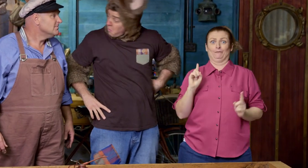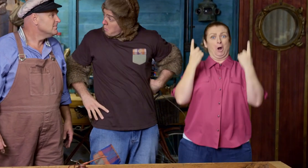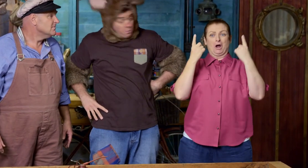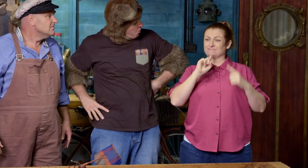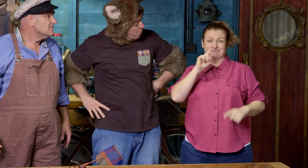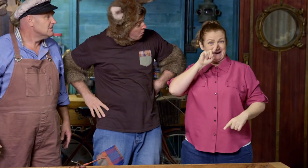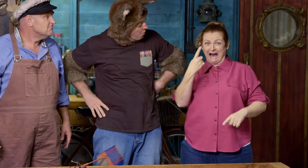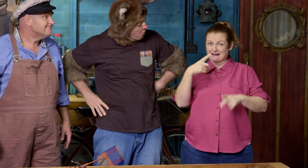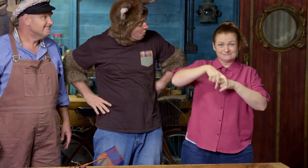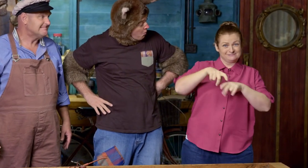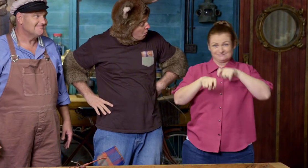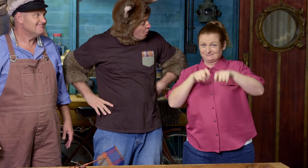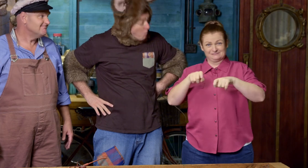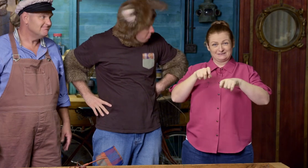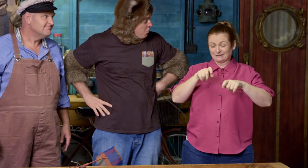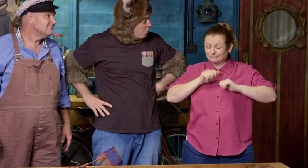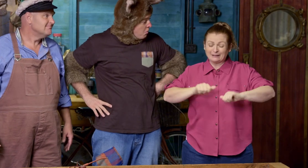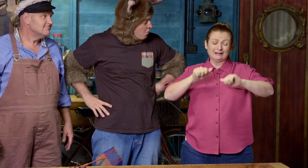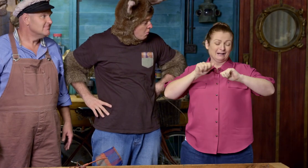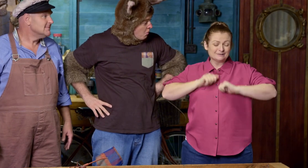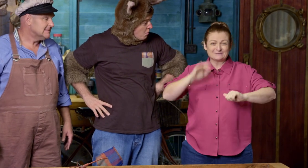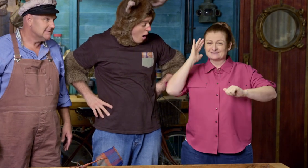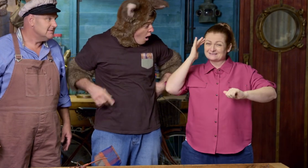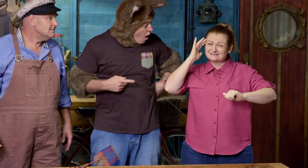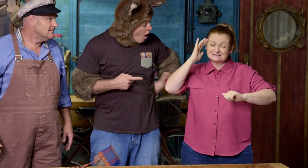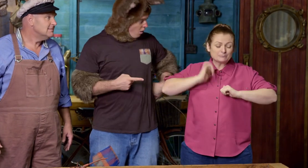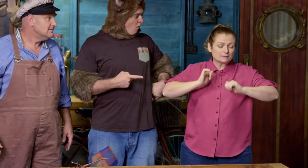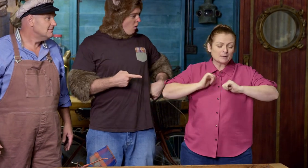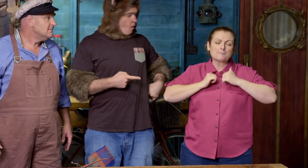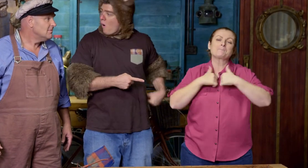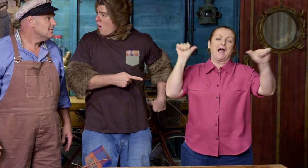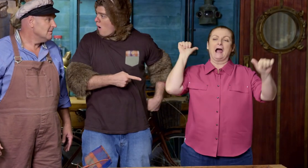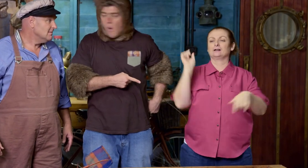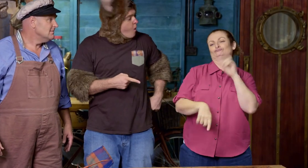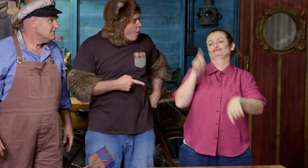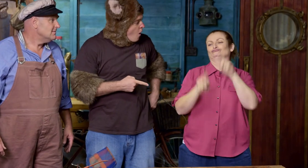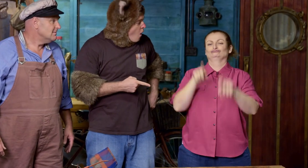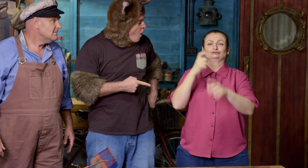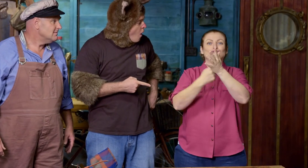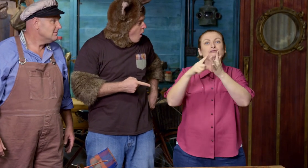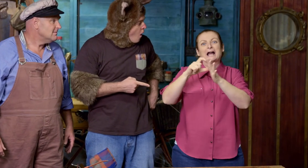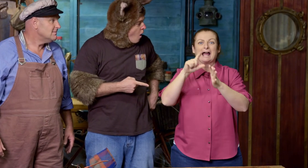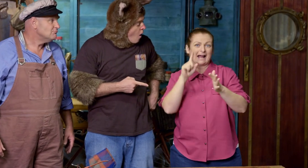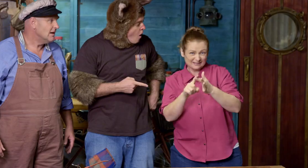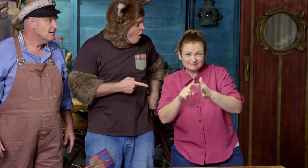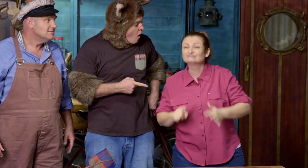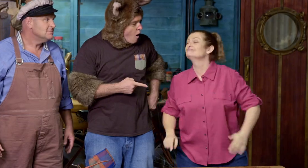they can't necessarily ride it. It takes lots and lots of practice to learn how to ride.